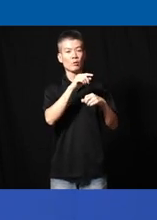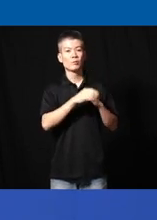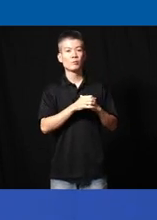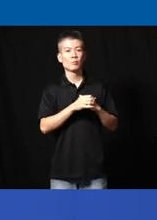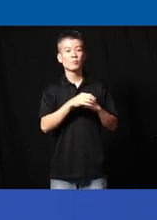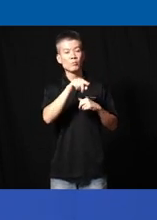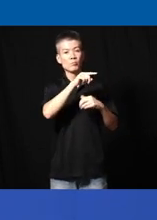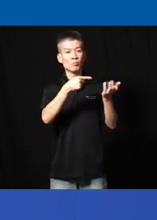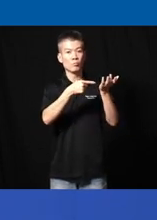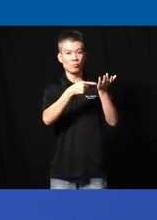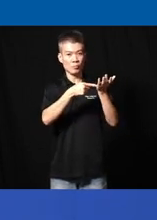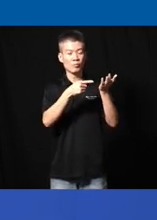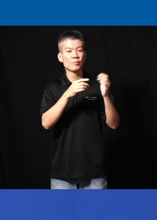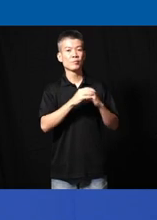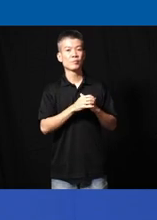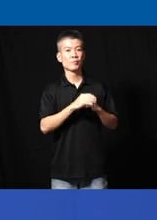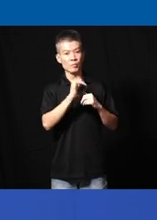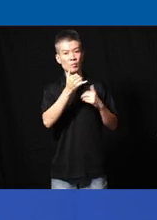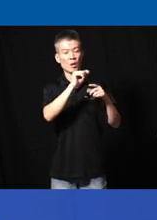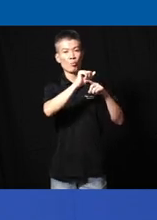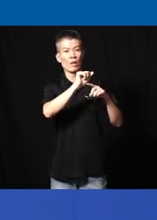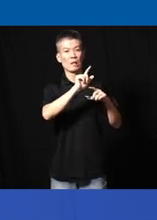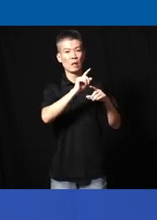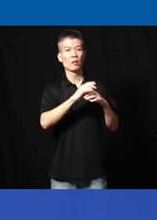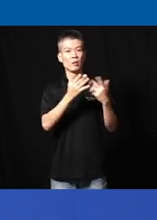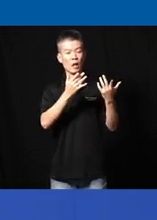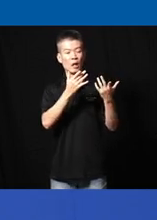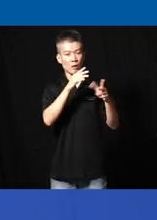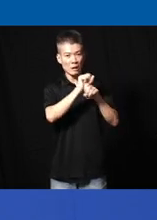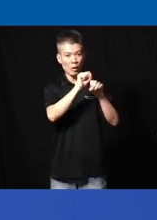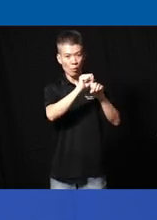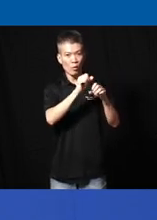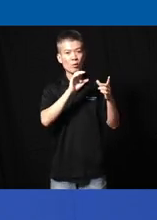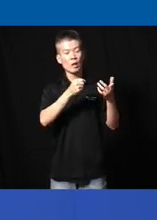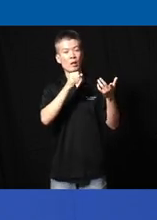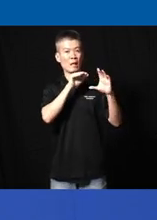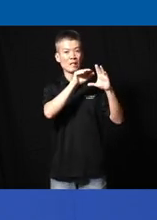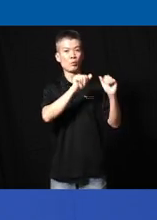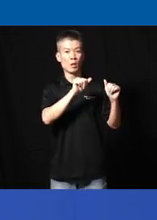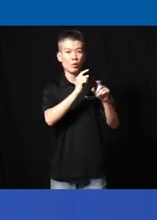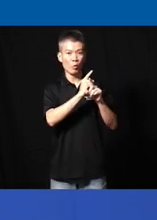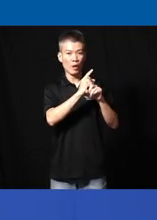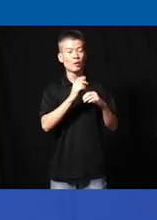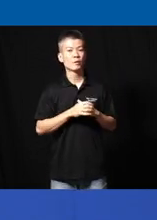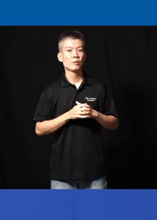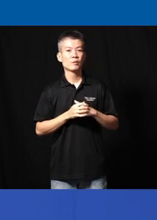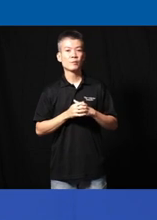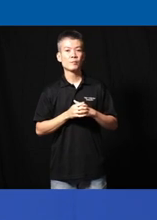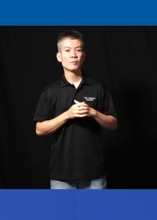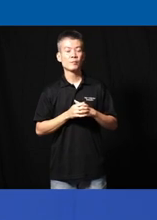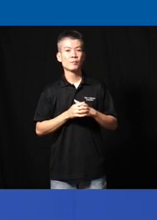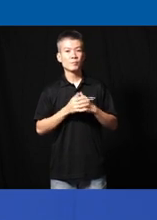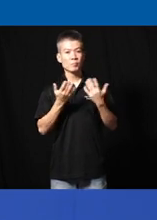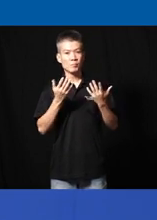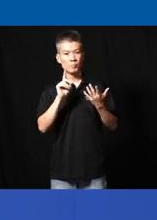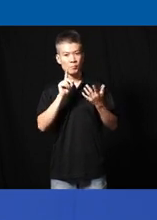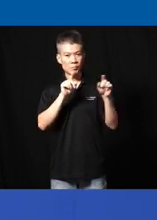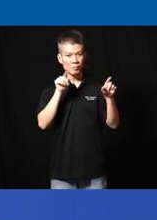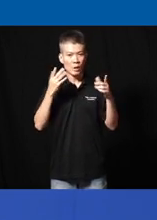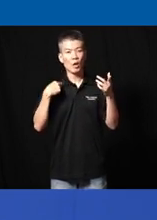the technology is practical it's feasible it's accessible right so where and how do we strike